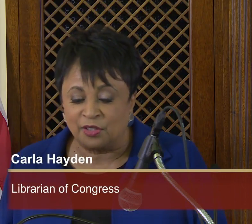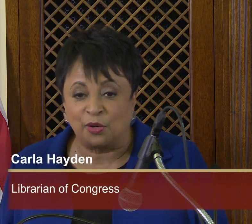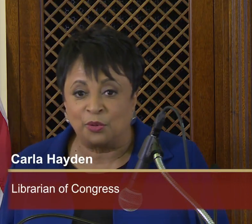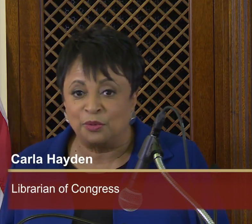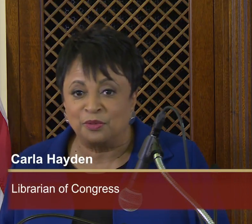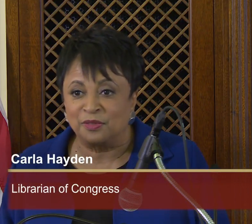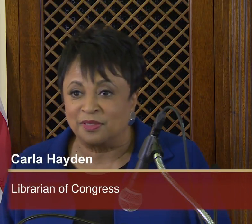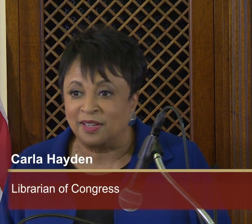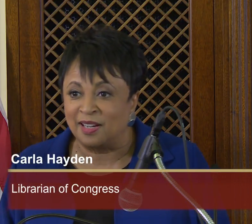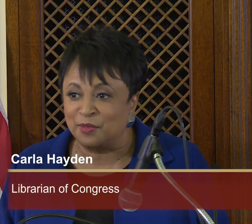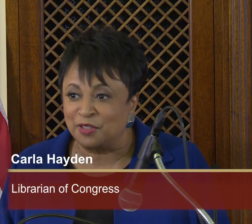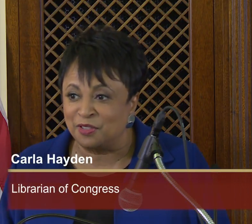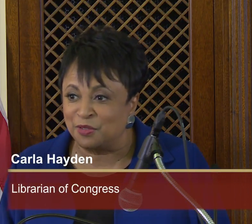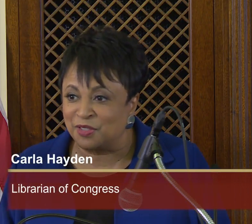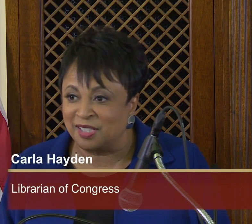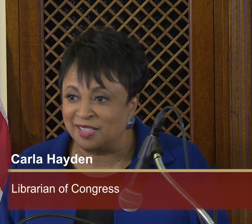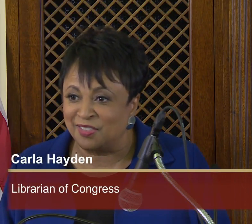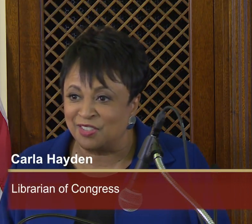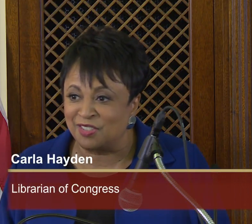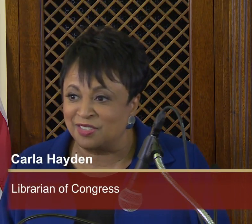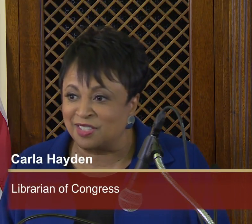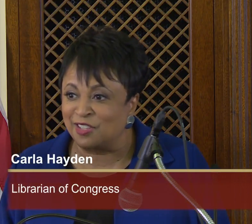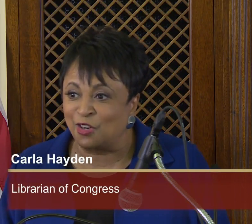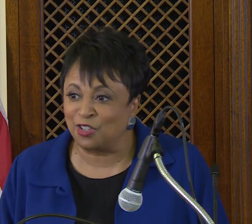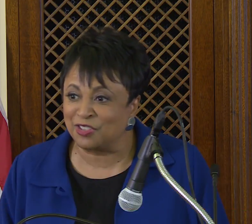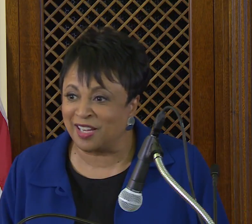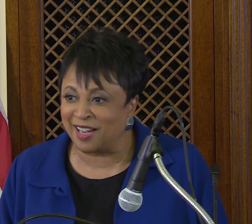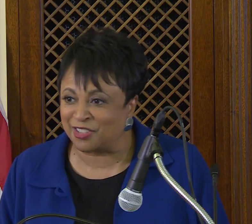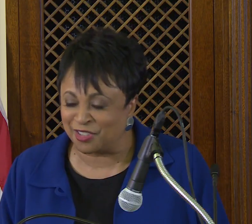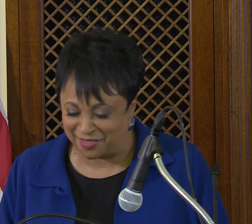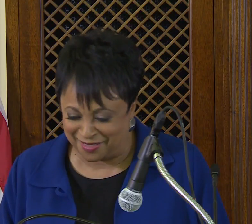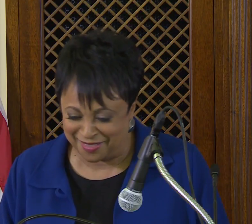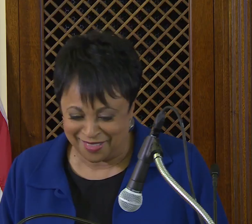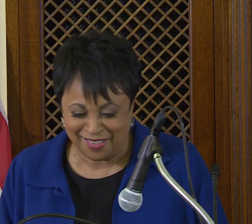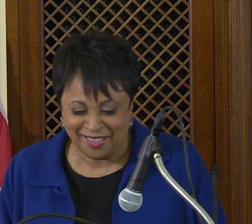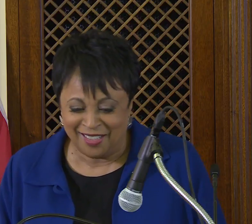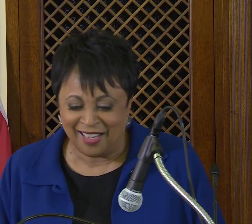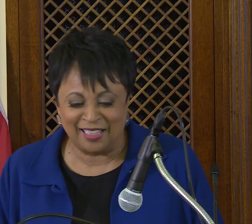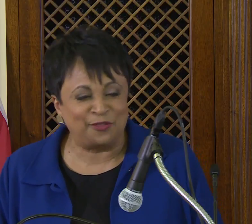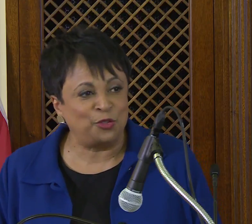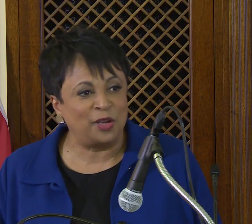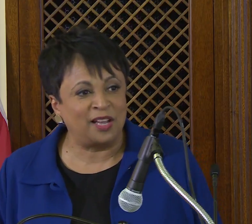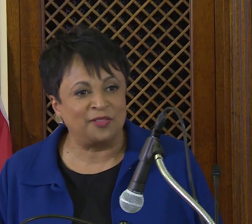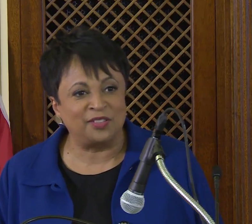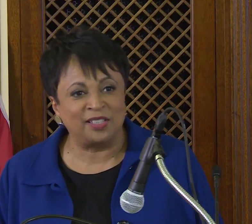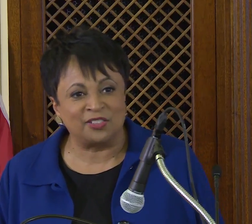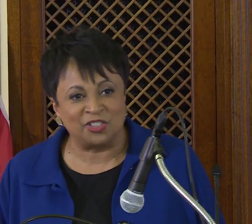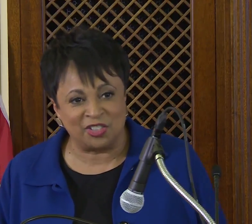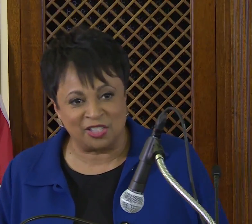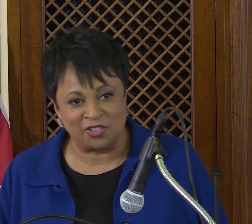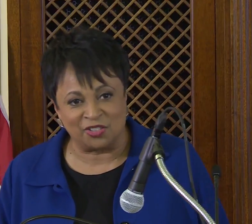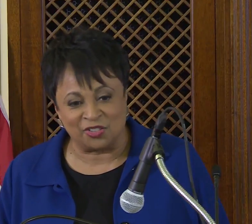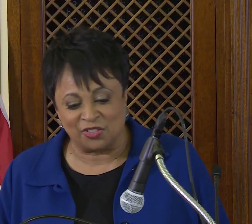So I'm going to say this is a call to action, and if you have suggestions